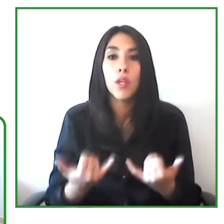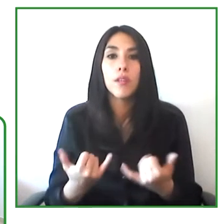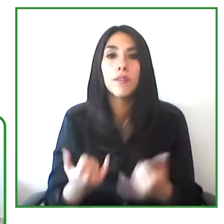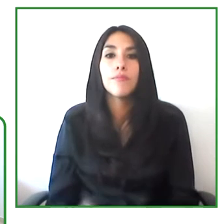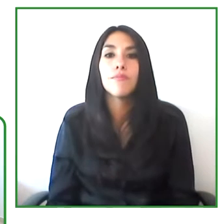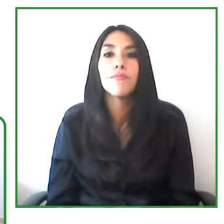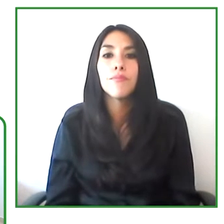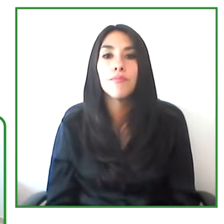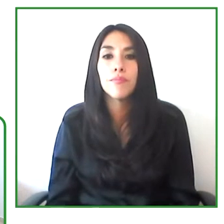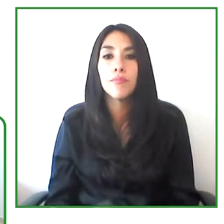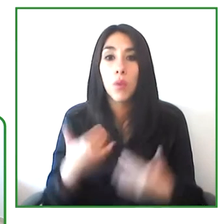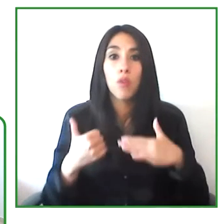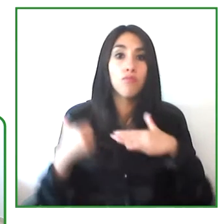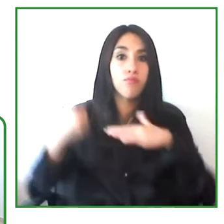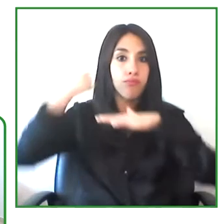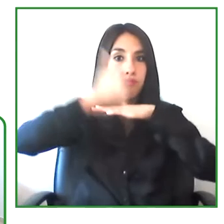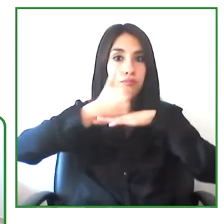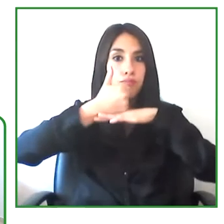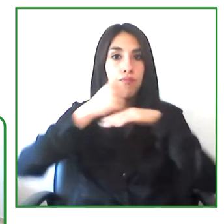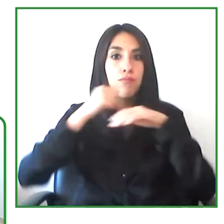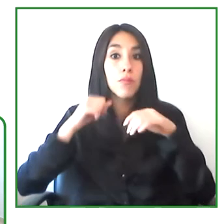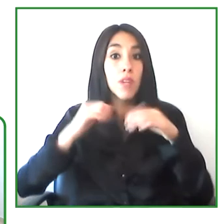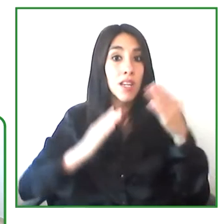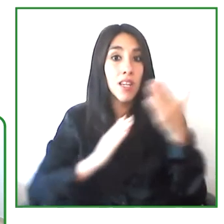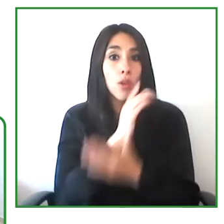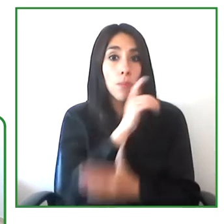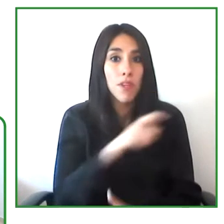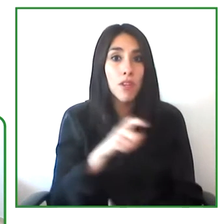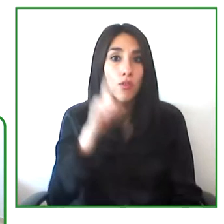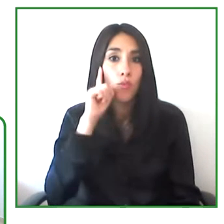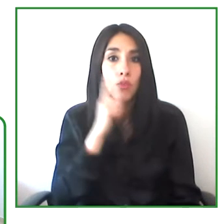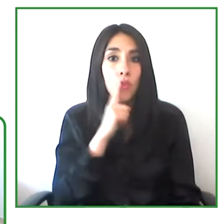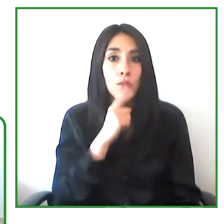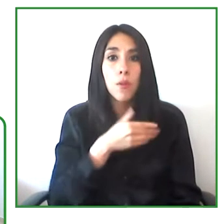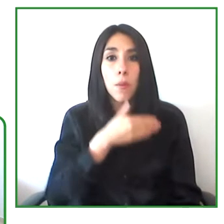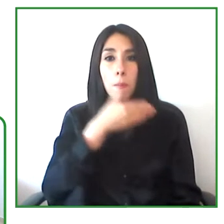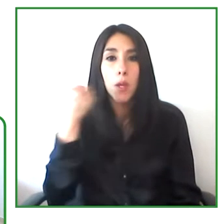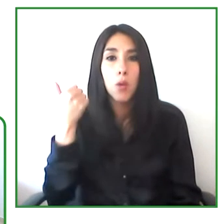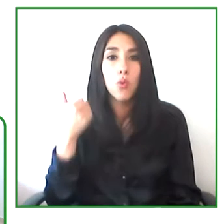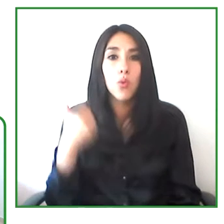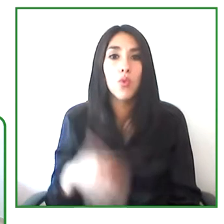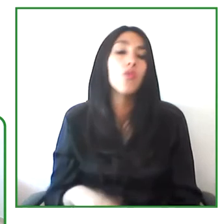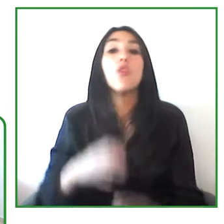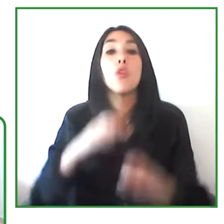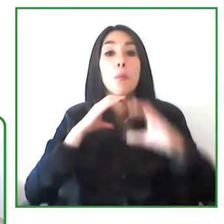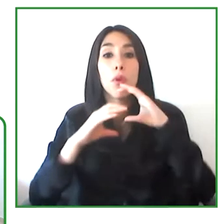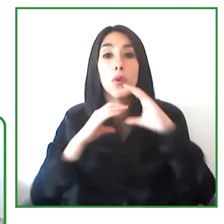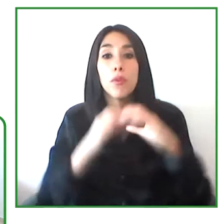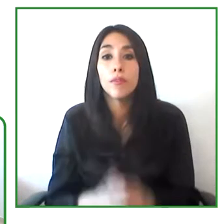for the rights of people who are deaf. And we know that it's part